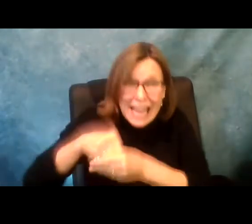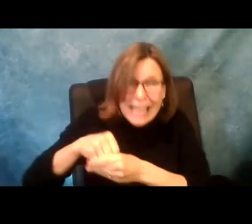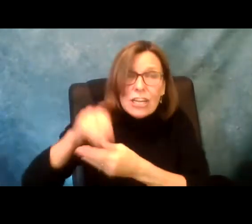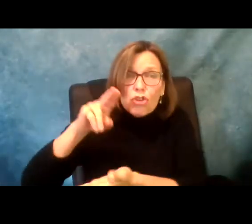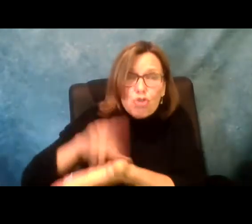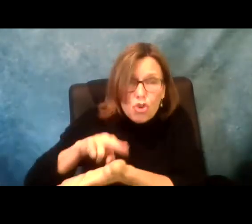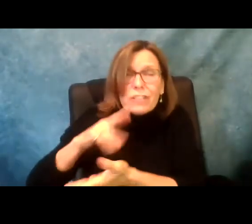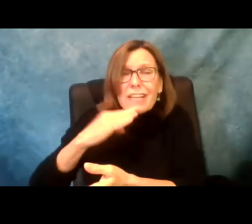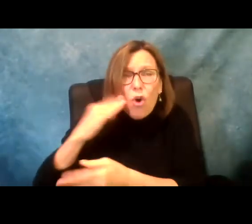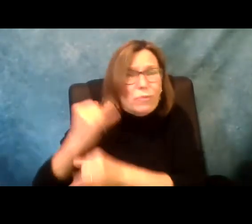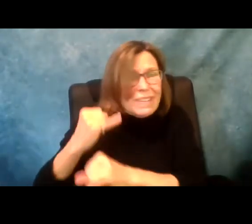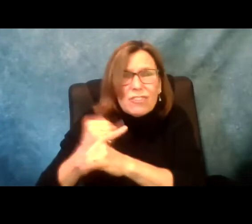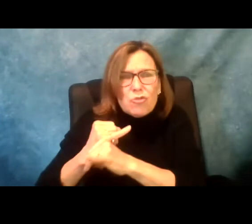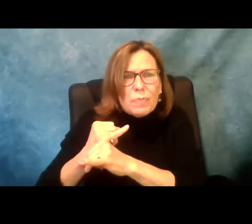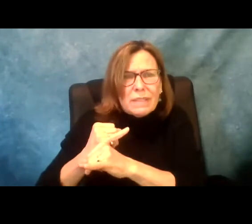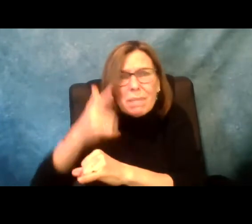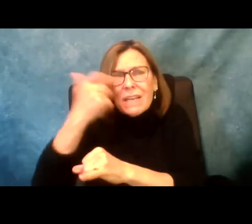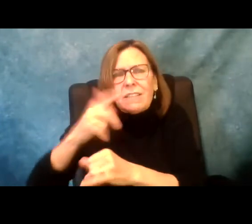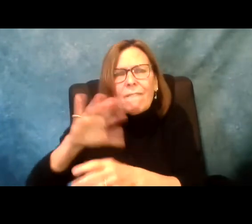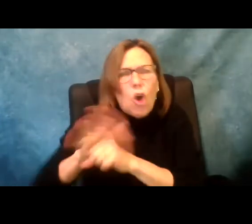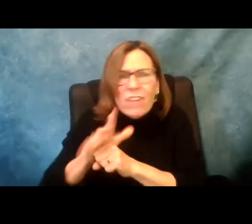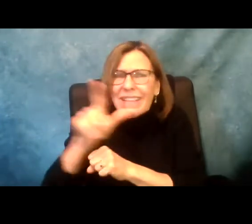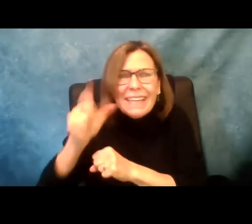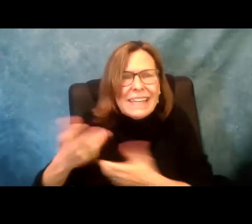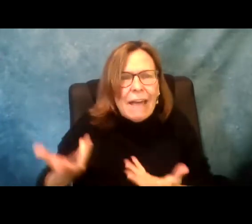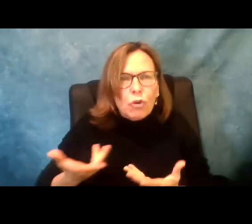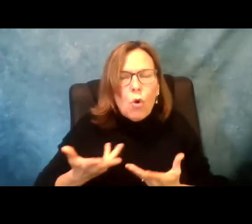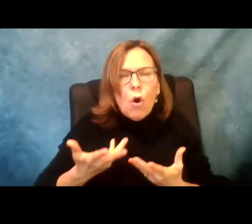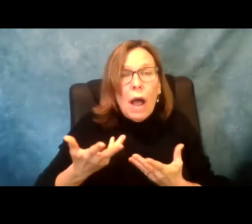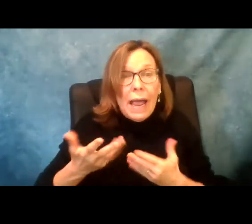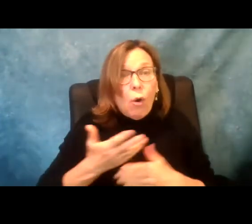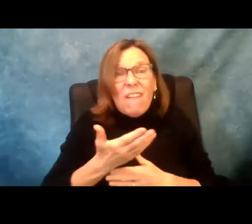in New York state where you know, 15,000 people died in